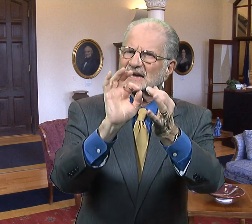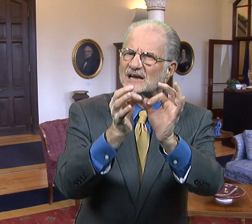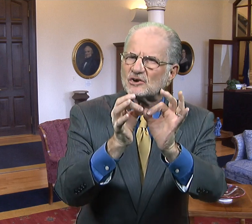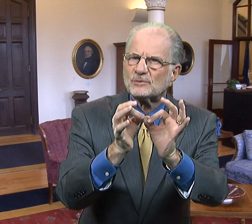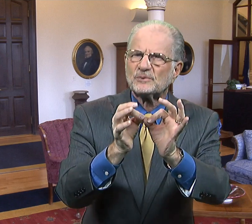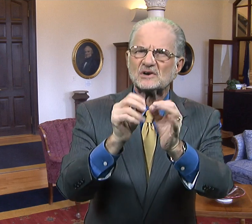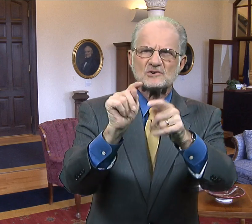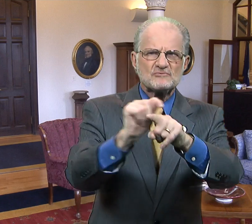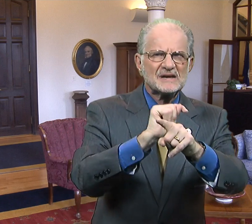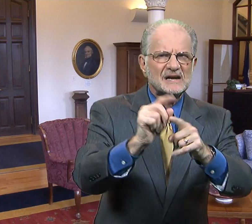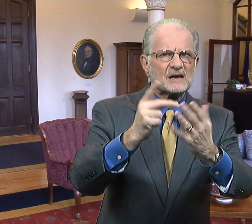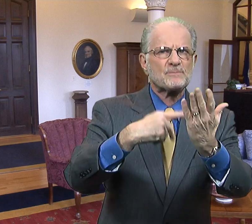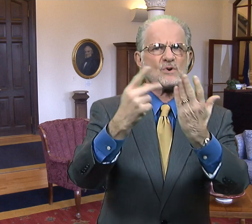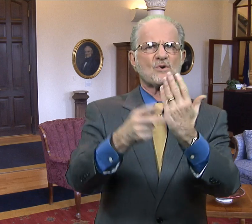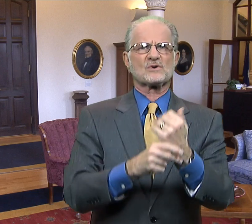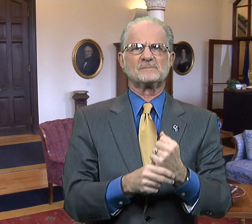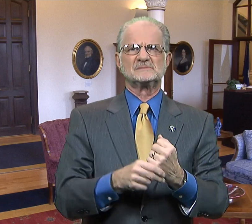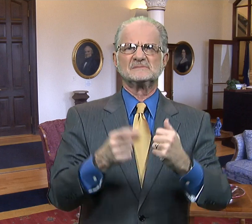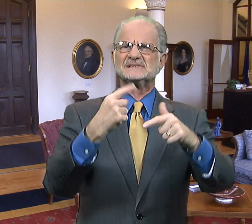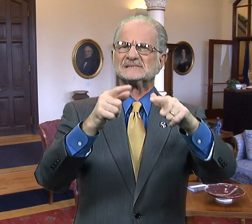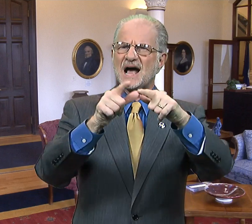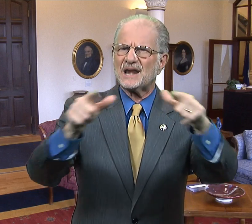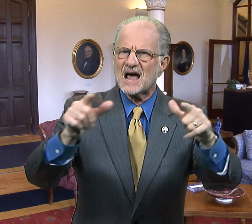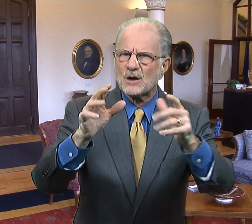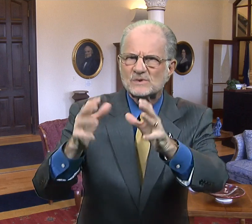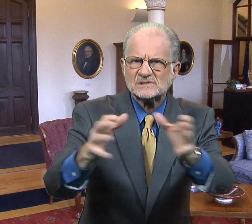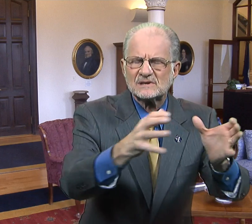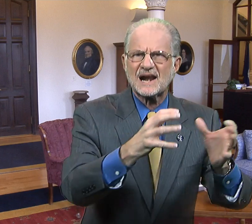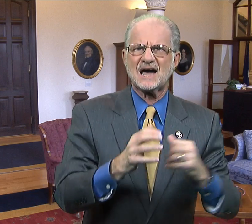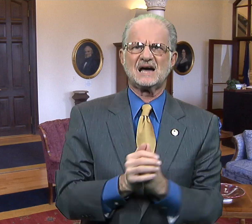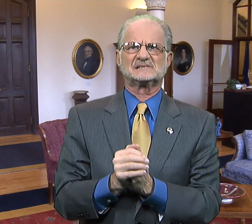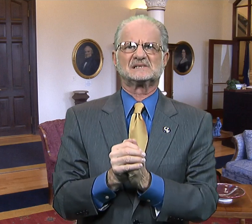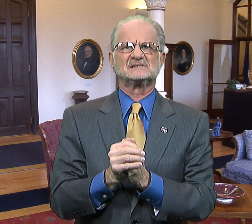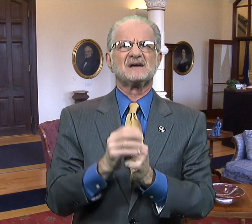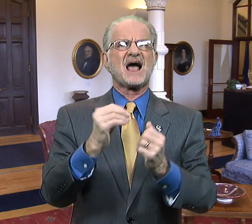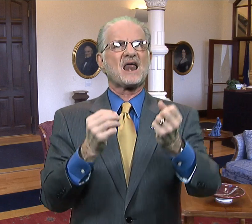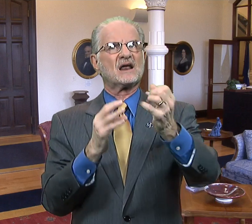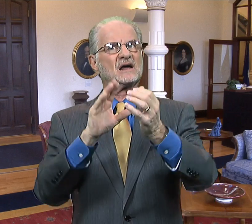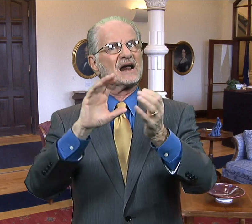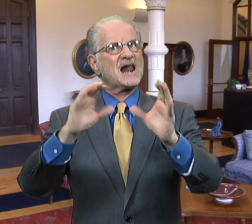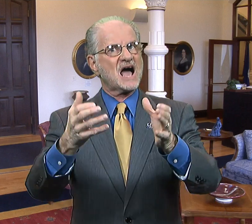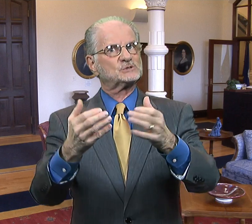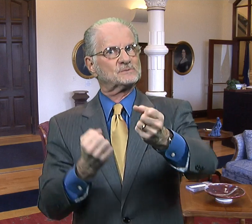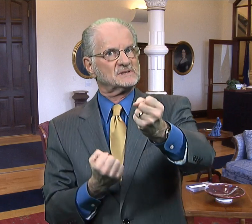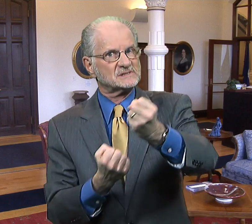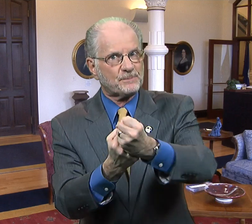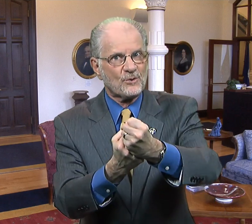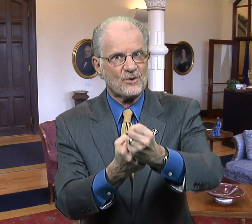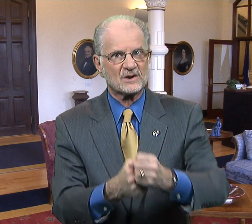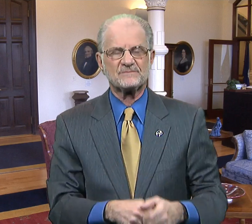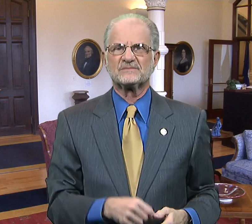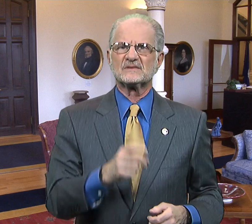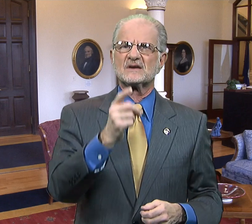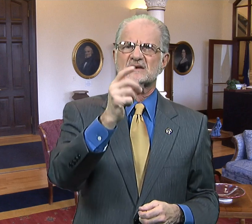Interpreter training programs, sign language courses, and classroom support.